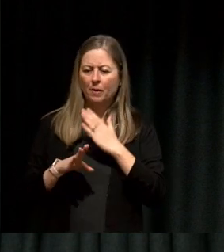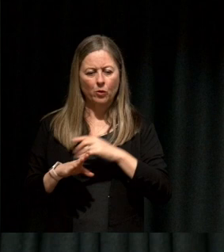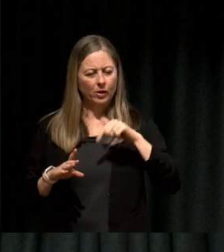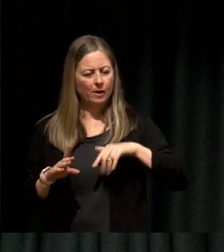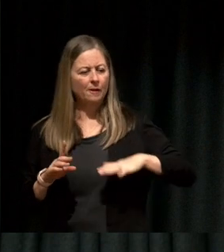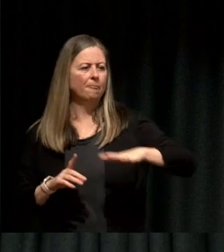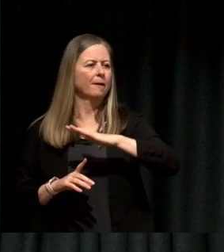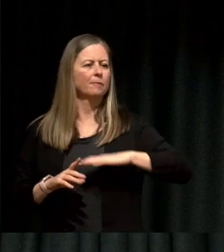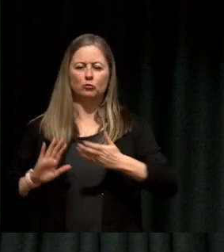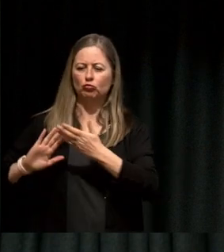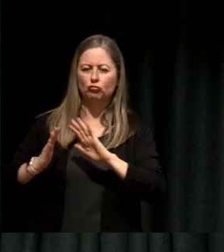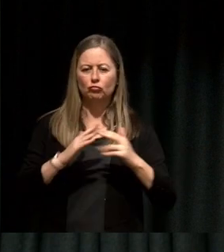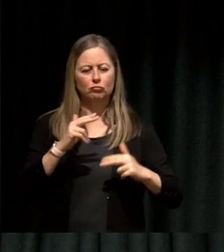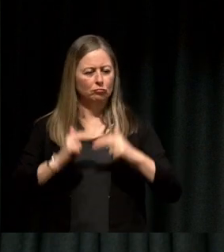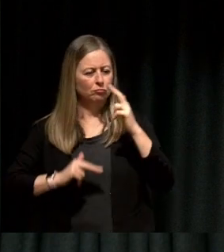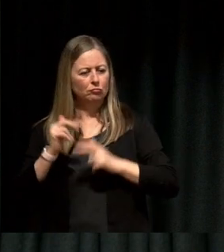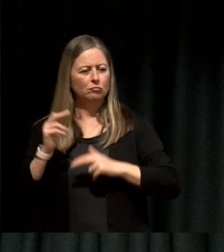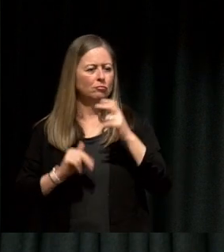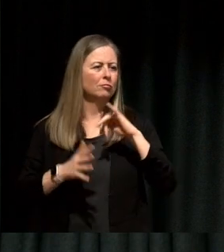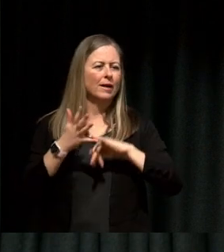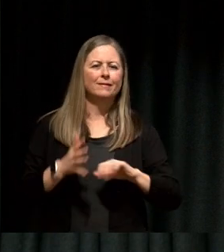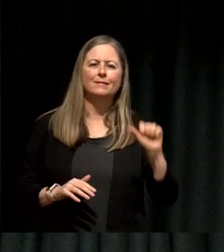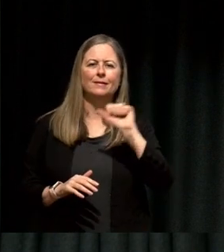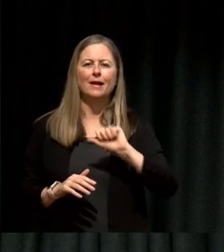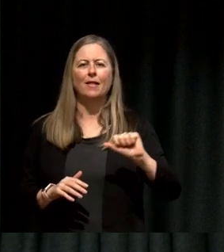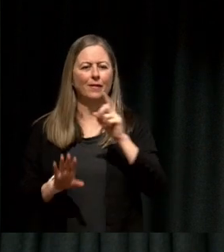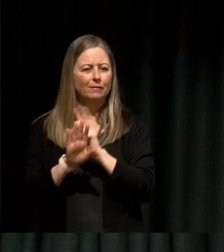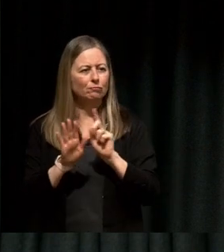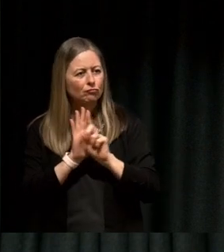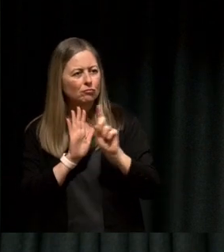you know community building and South Asian representation what is that like for you?",